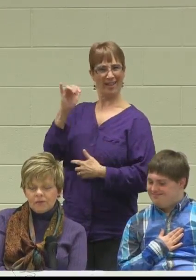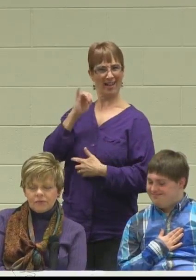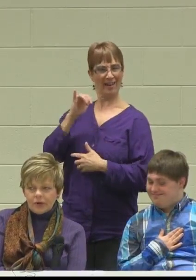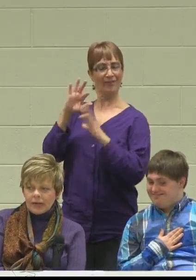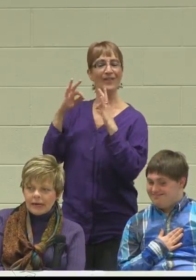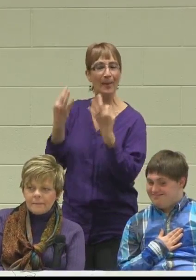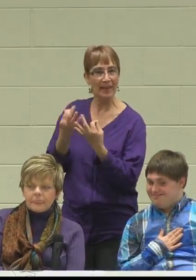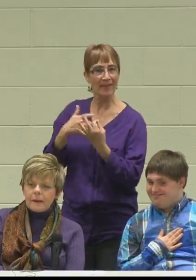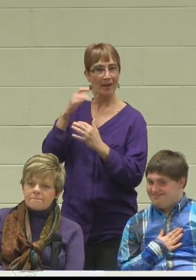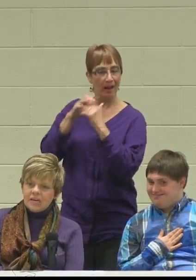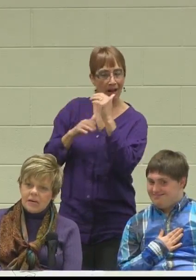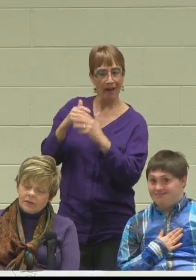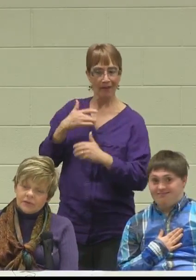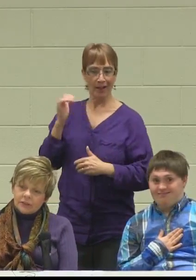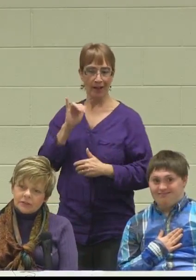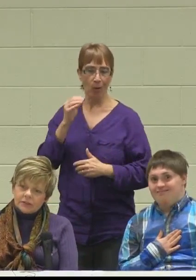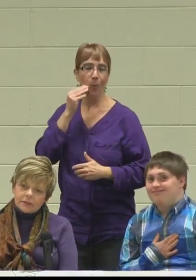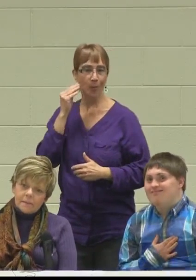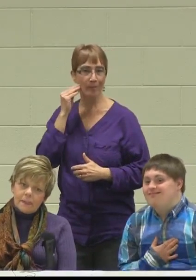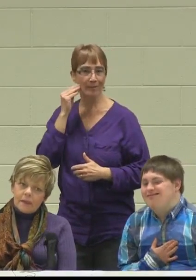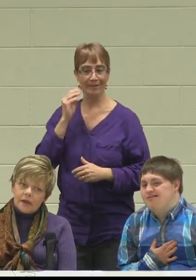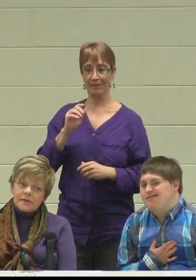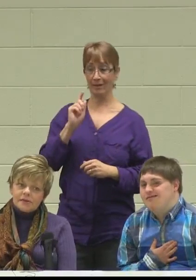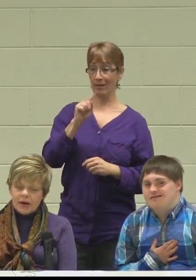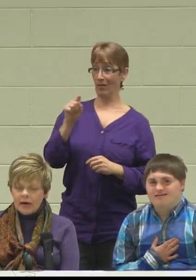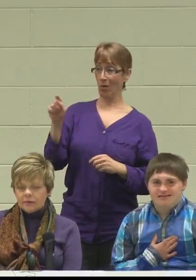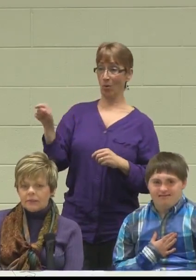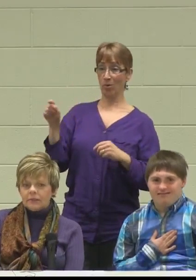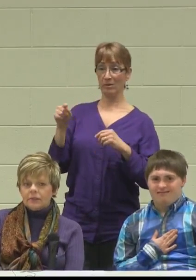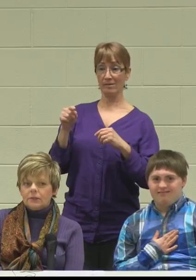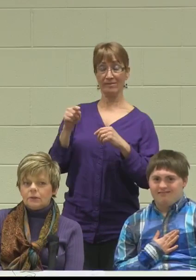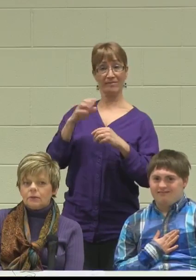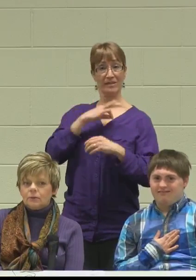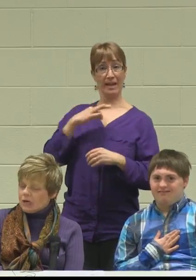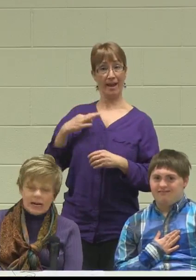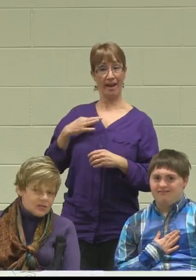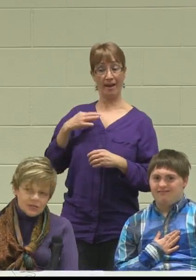it felt like the individuals and the staff were not just